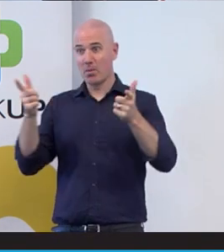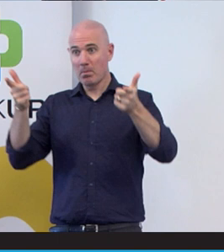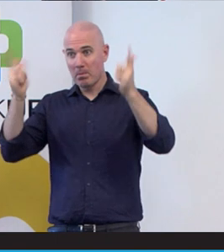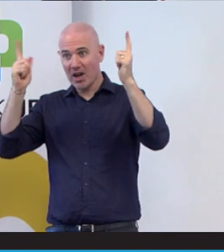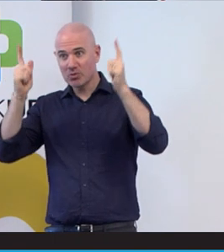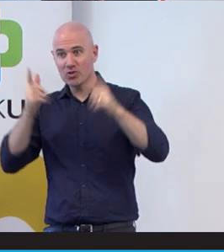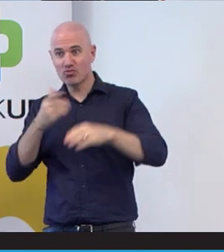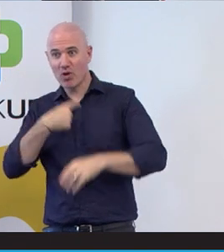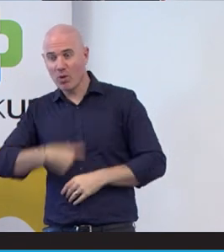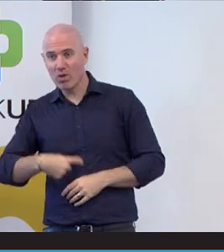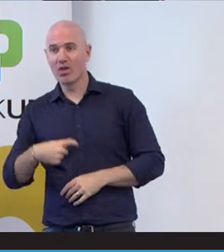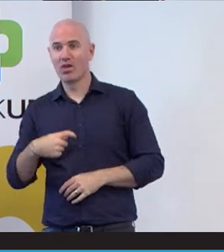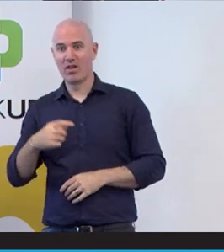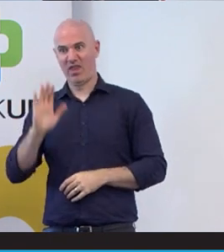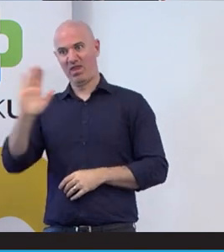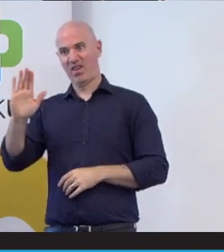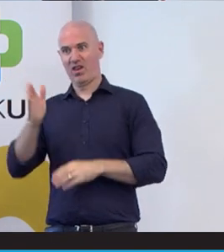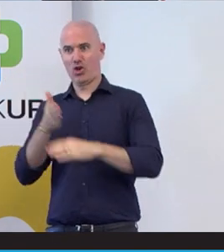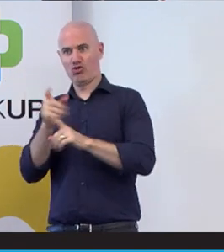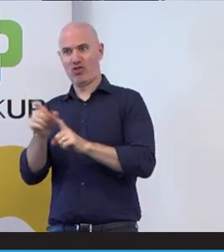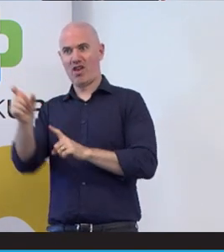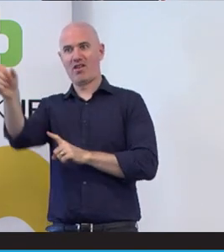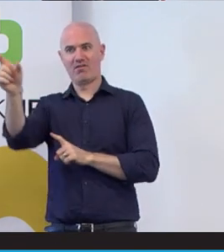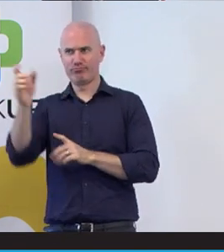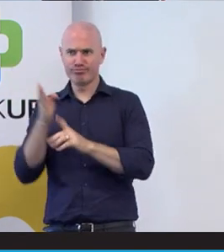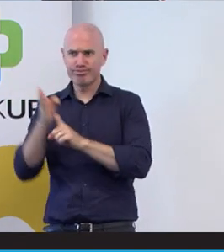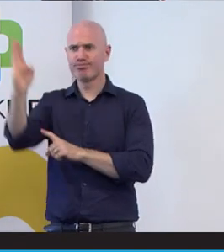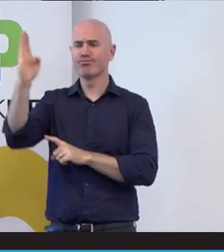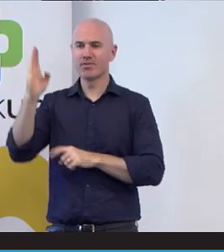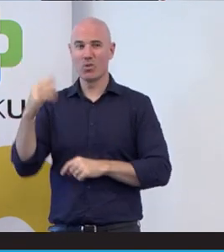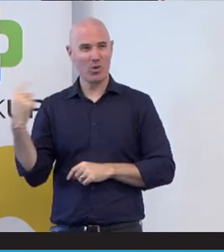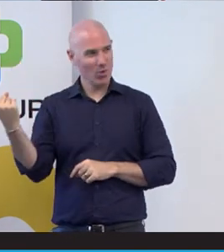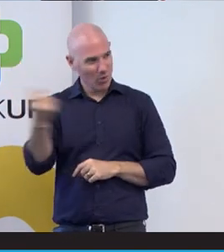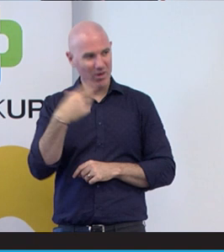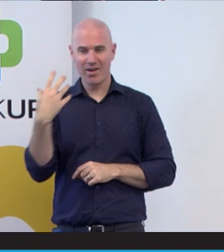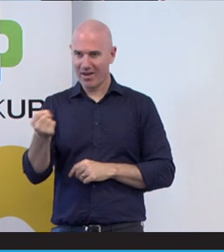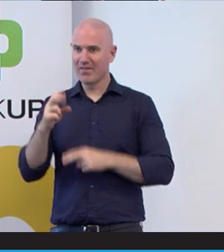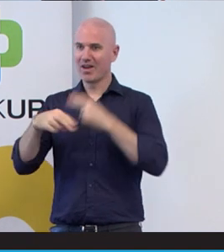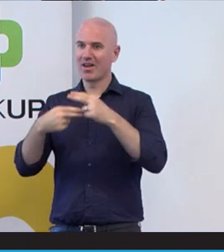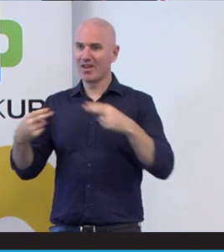see their career. And that we all have a gift that we should celebrate every day.